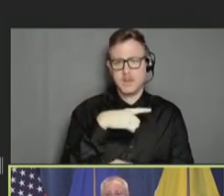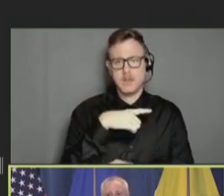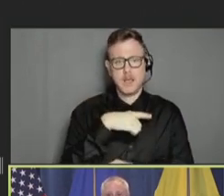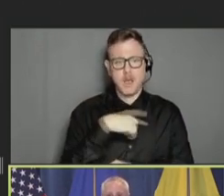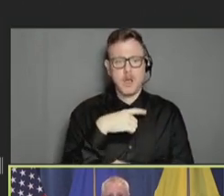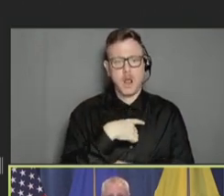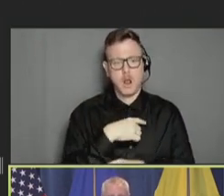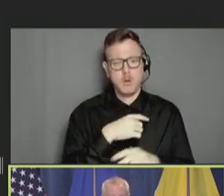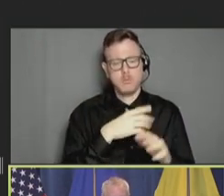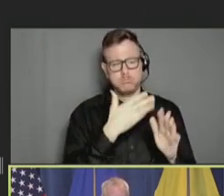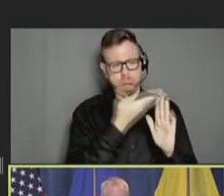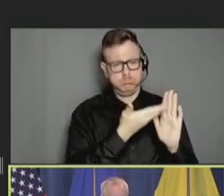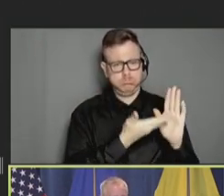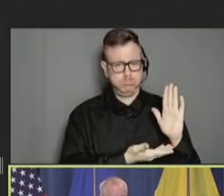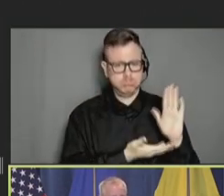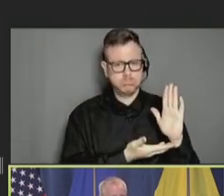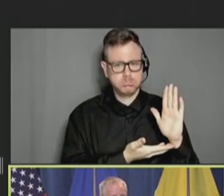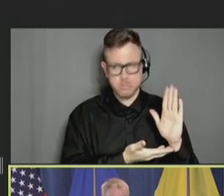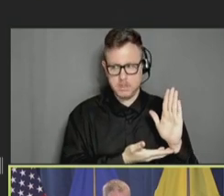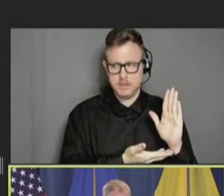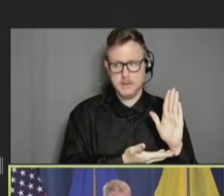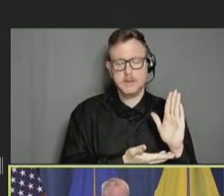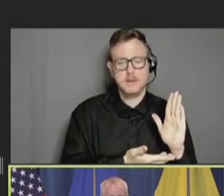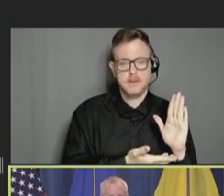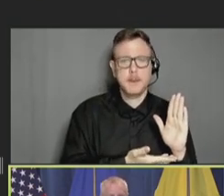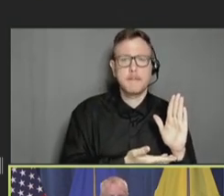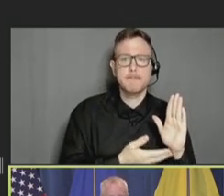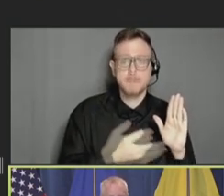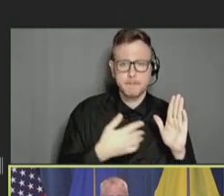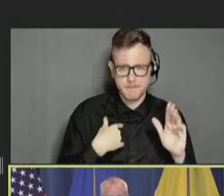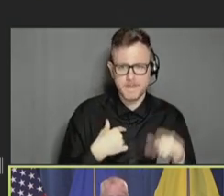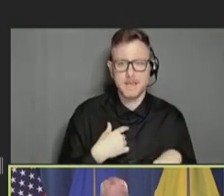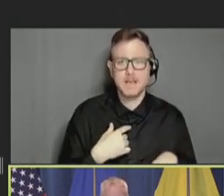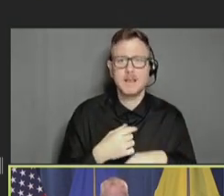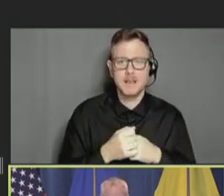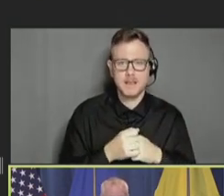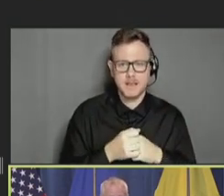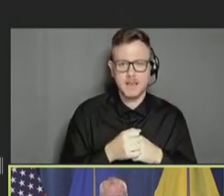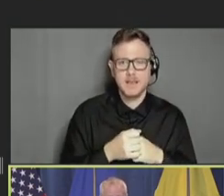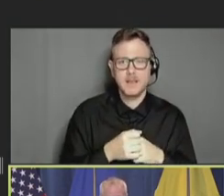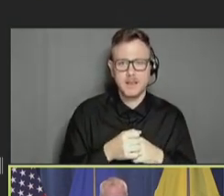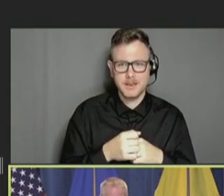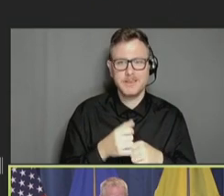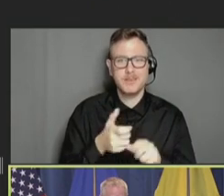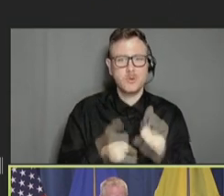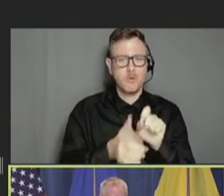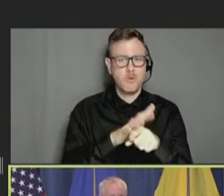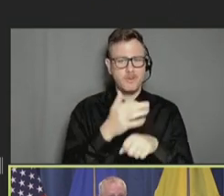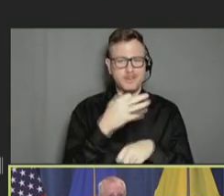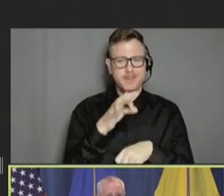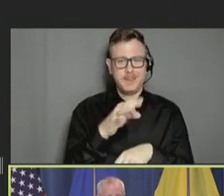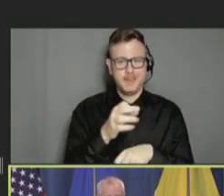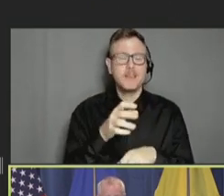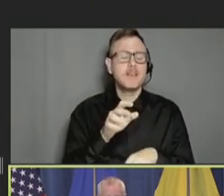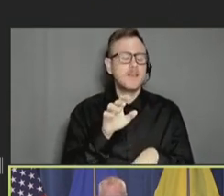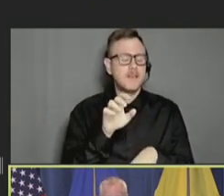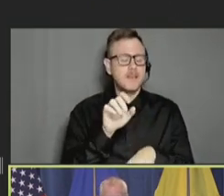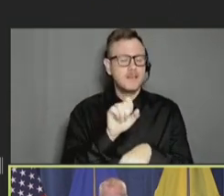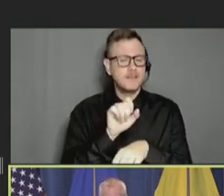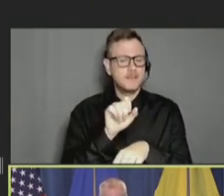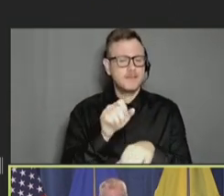as we have passed those monitoring efforts to the COVID-19 Vaccine Work Group for ACIP